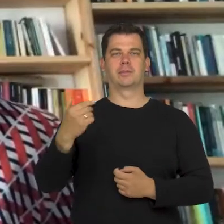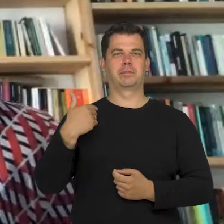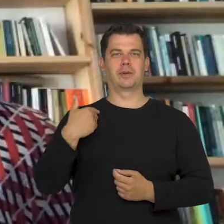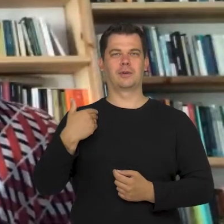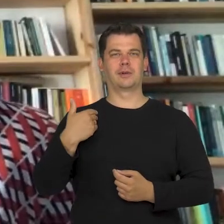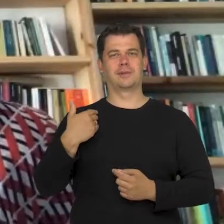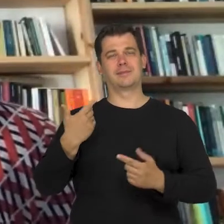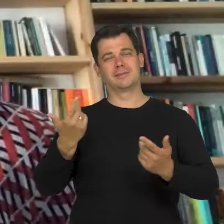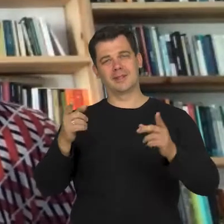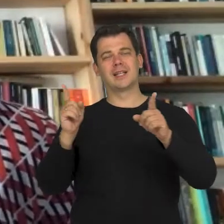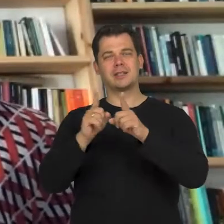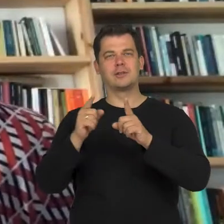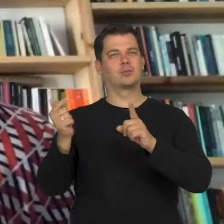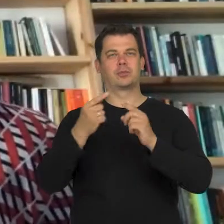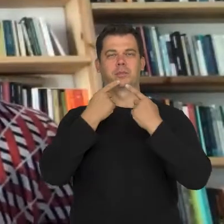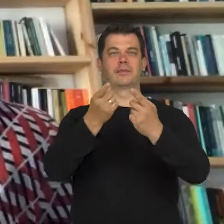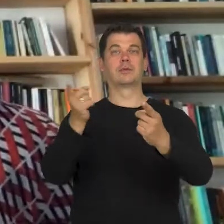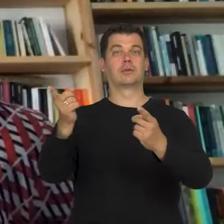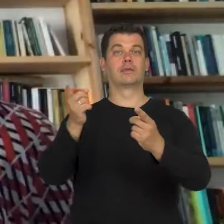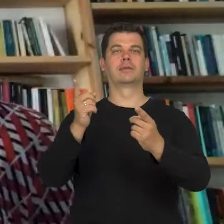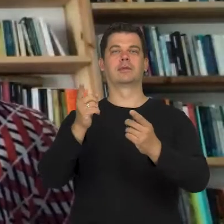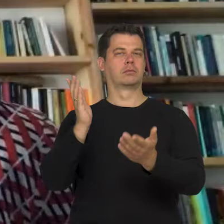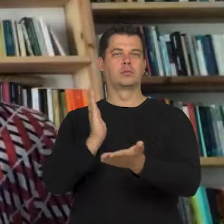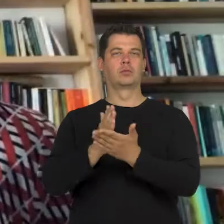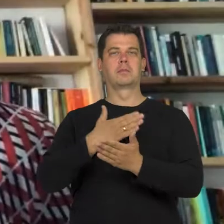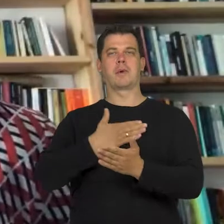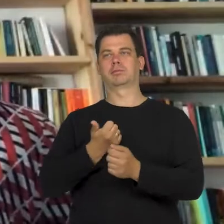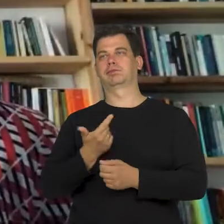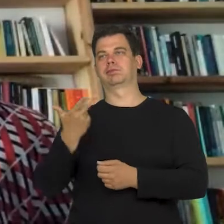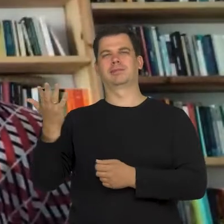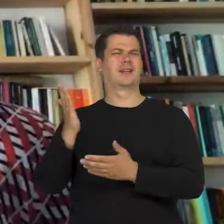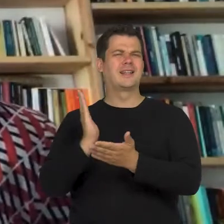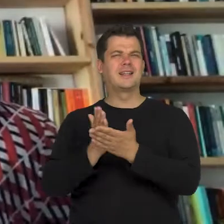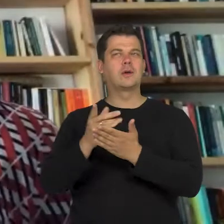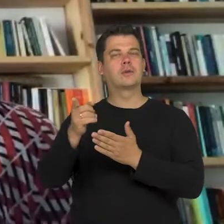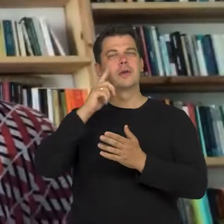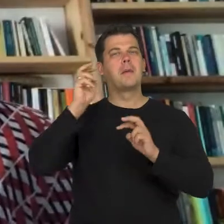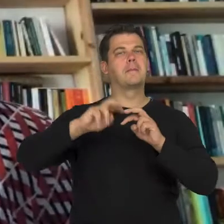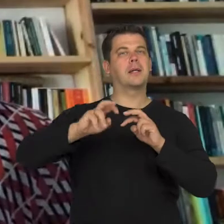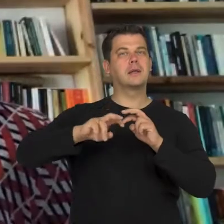It should be said, that this is not a representative research but it rather explores the main themes.